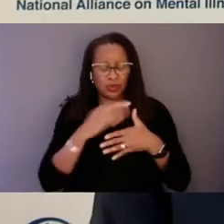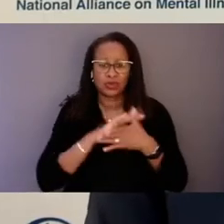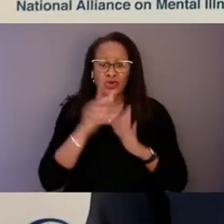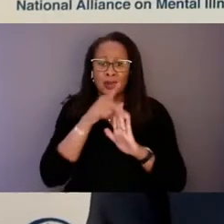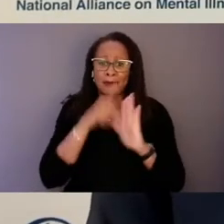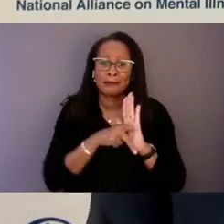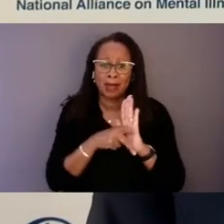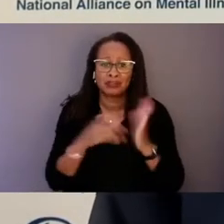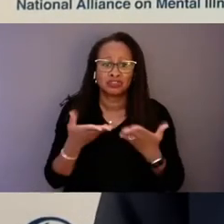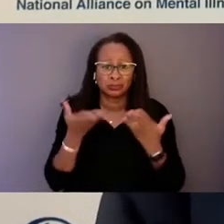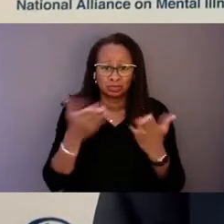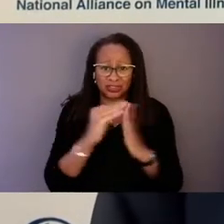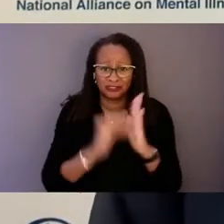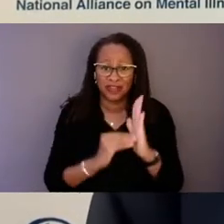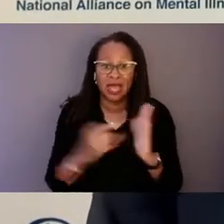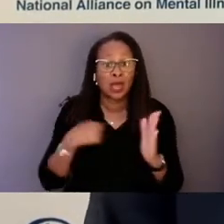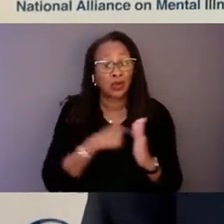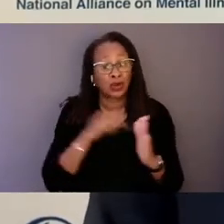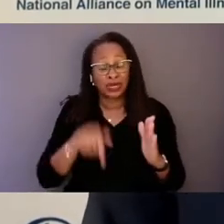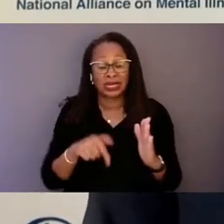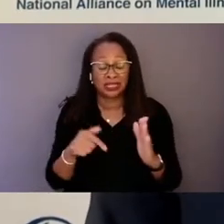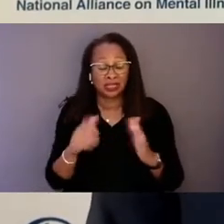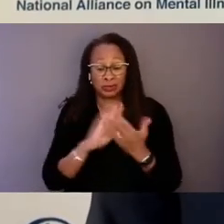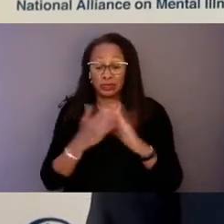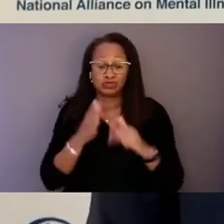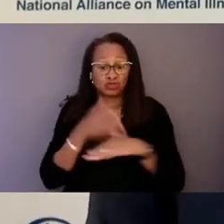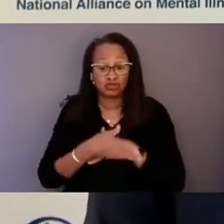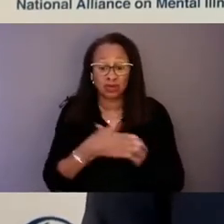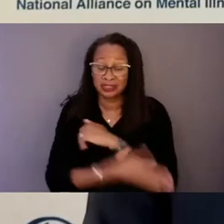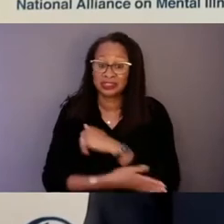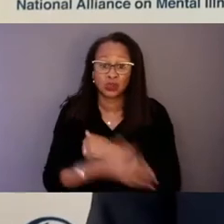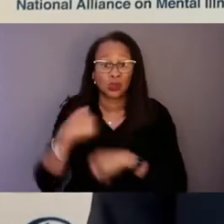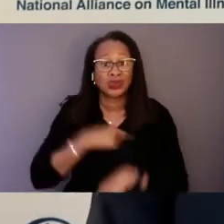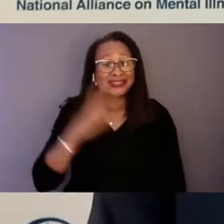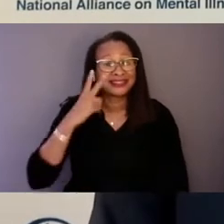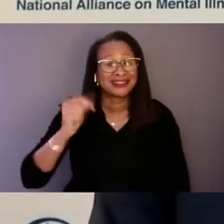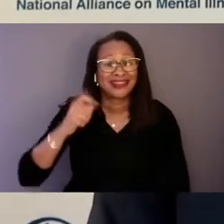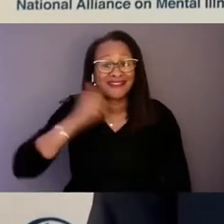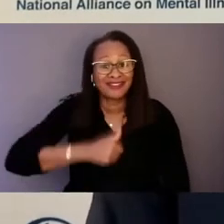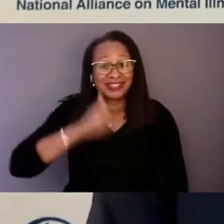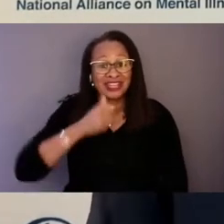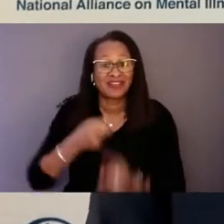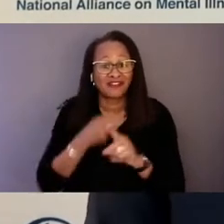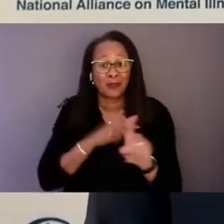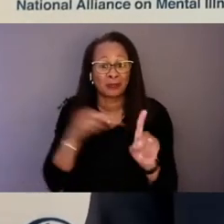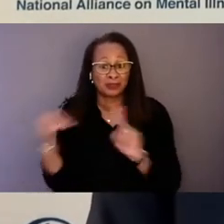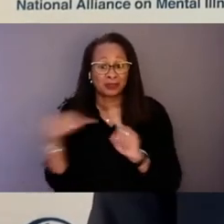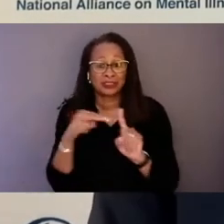We're in the communities across the country, so we see this every day from the standpoint of responses